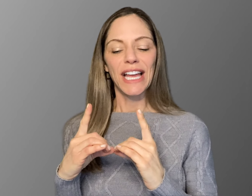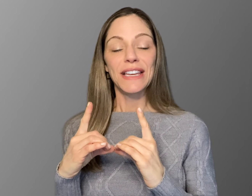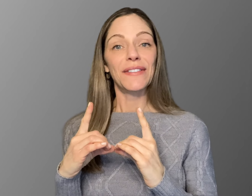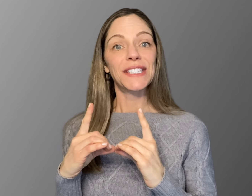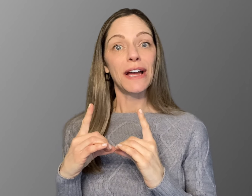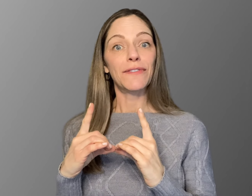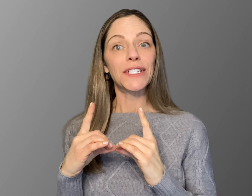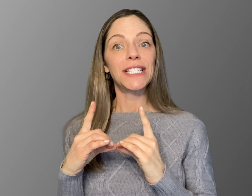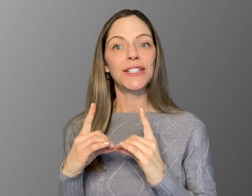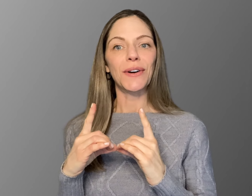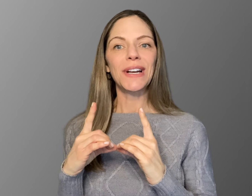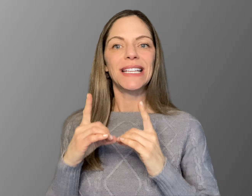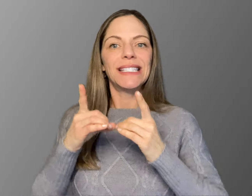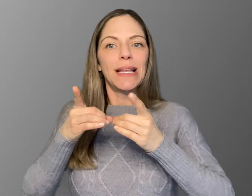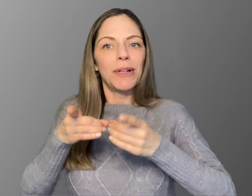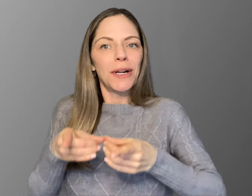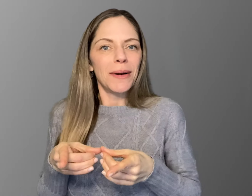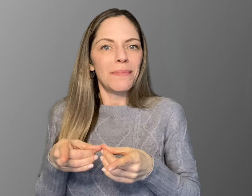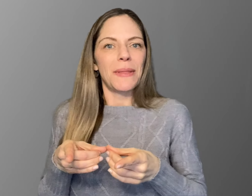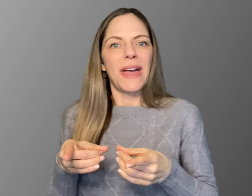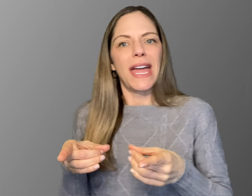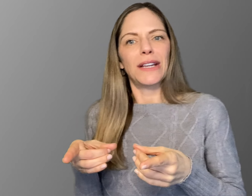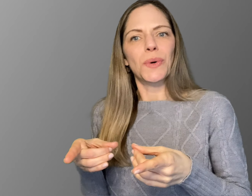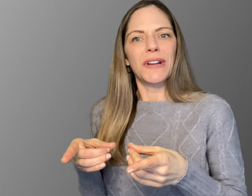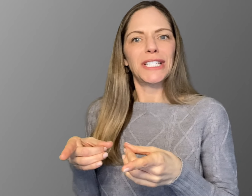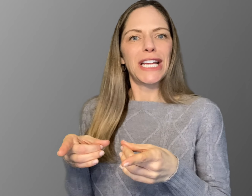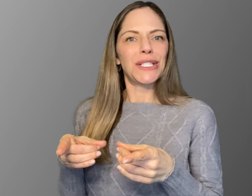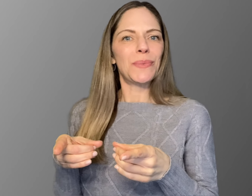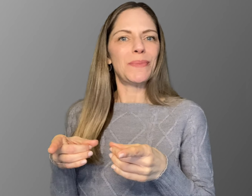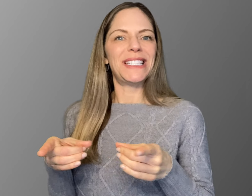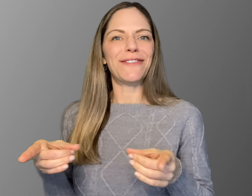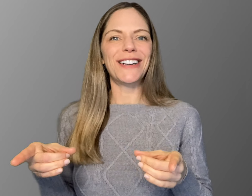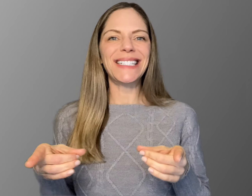Now the sign for DESSERT is similar but the hand orientation will be different.